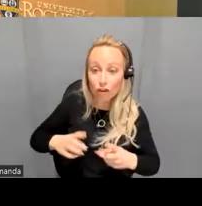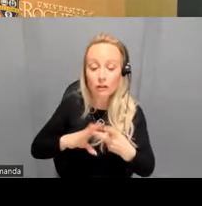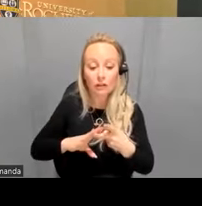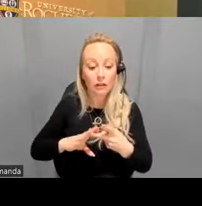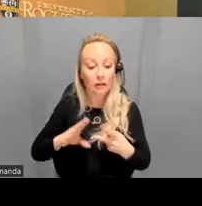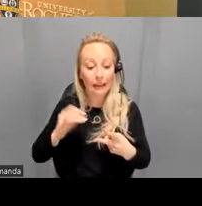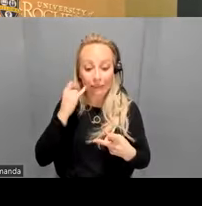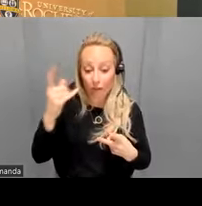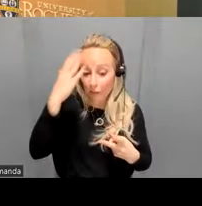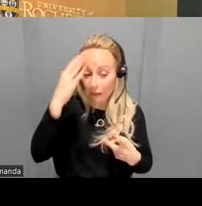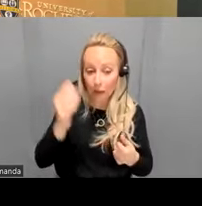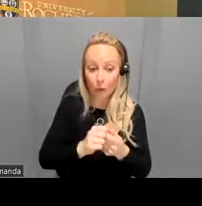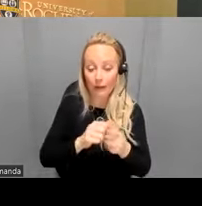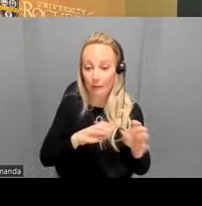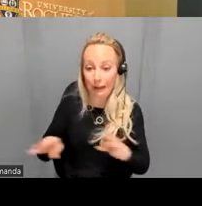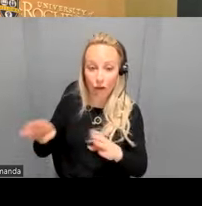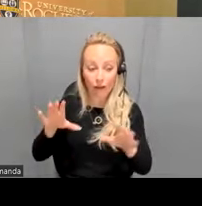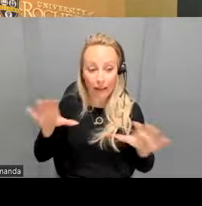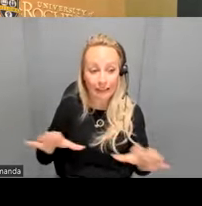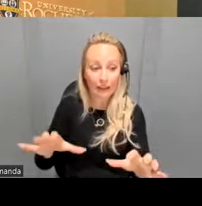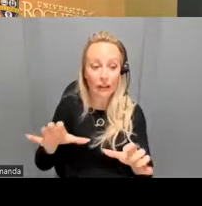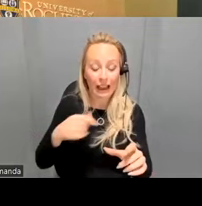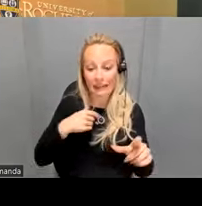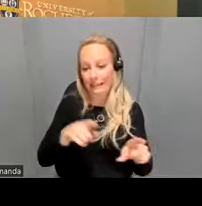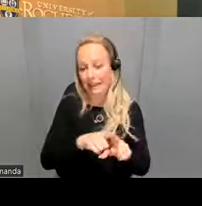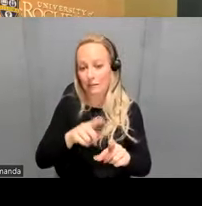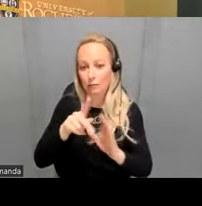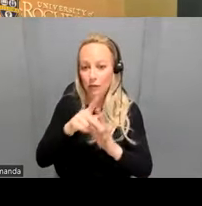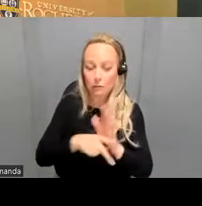familiar with behavioral activation it has many of the same principles but it's simplified and so